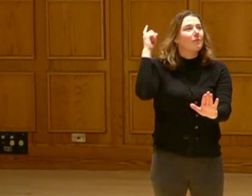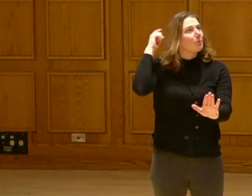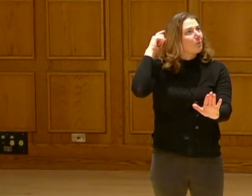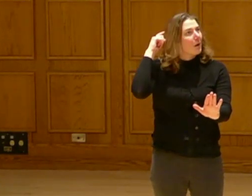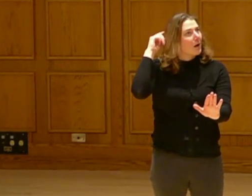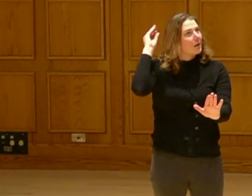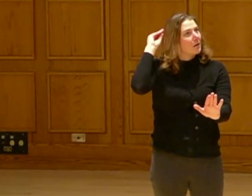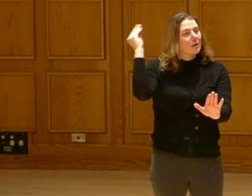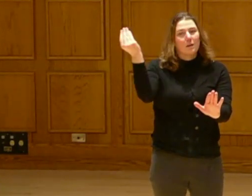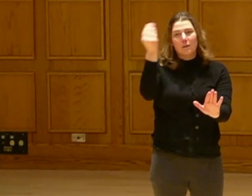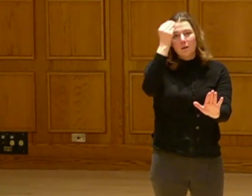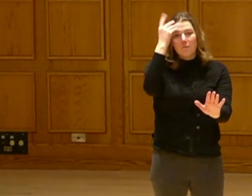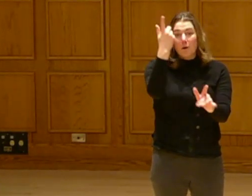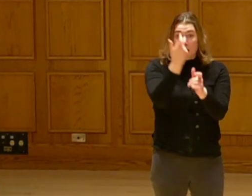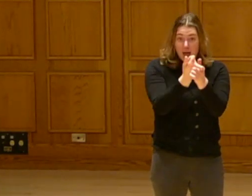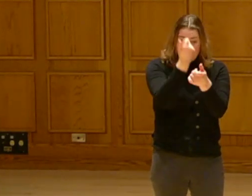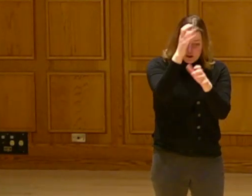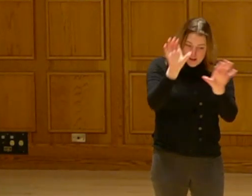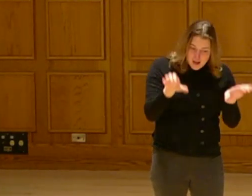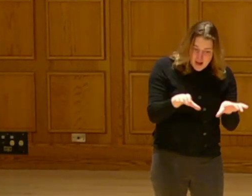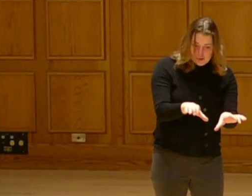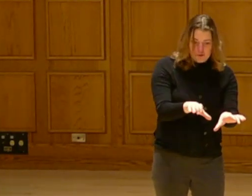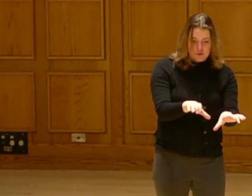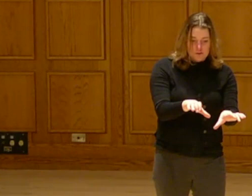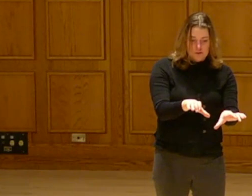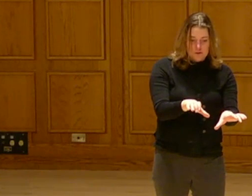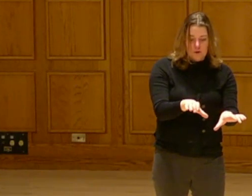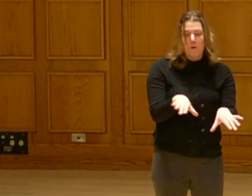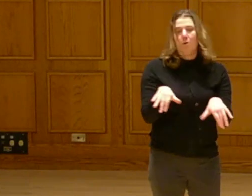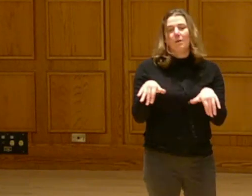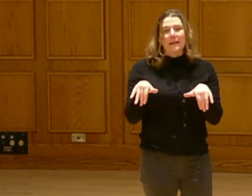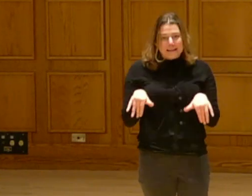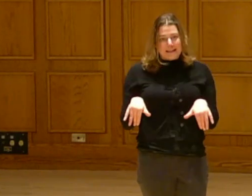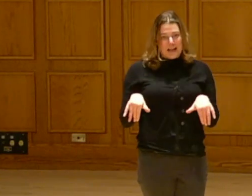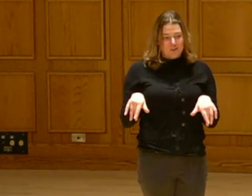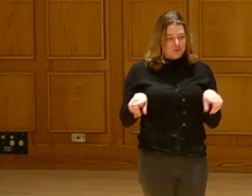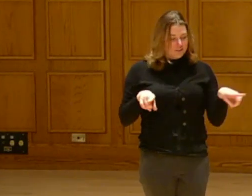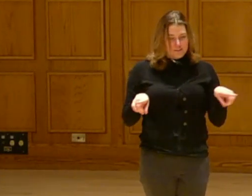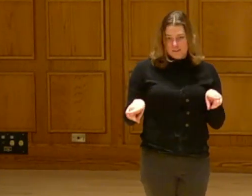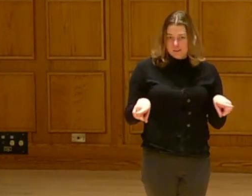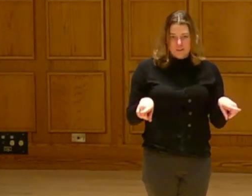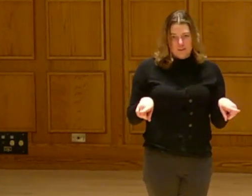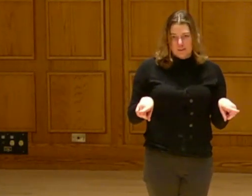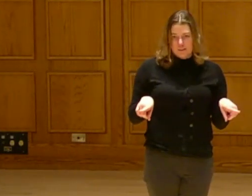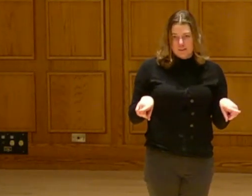The thing that we have to keep in mind is for every action or